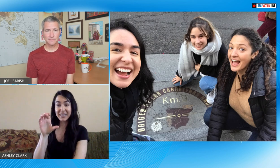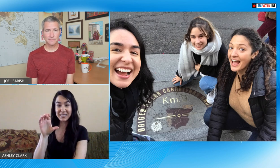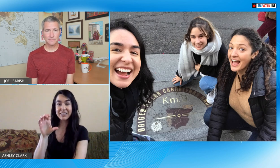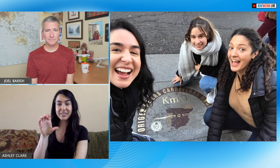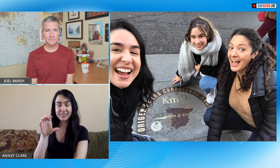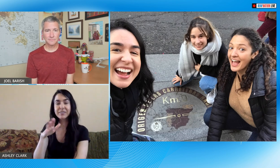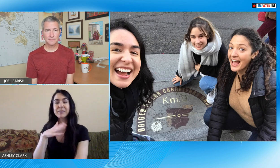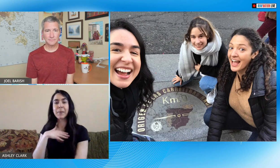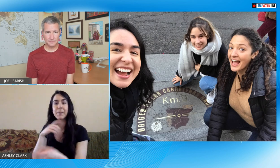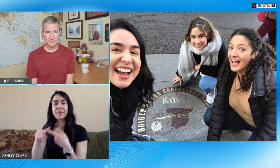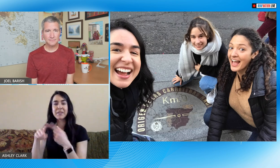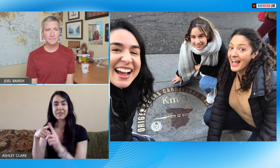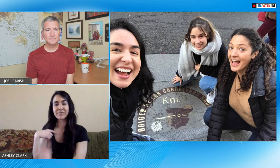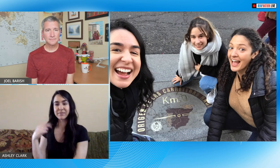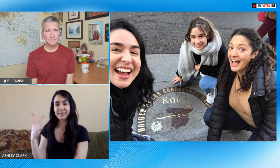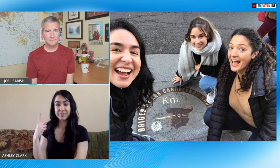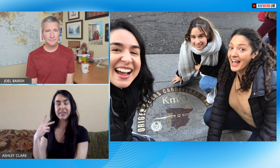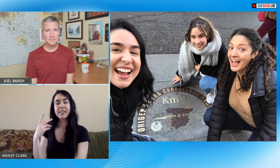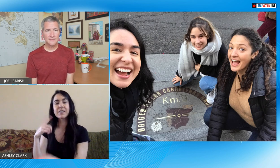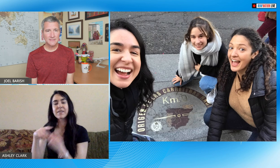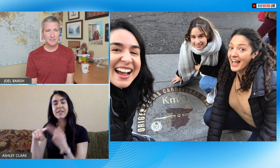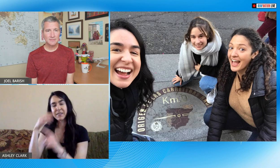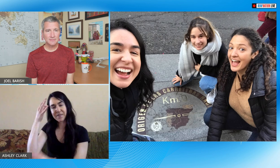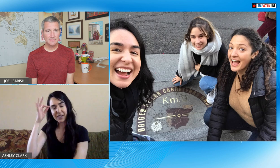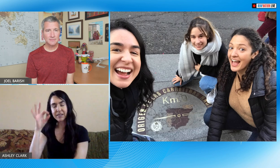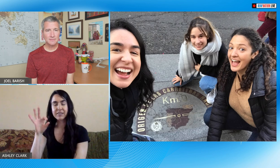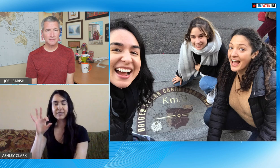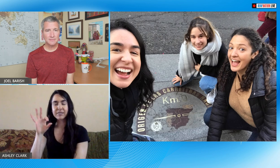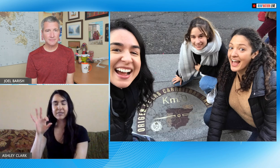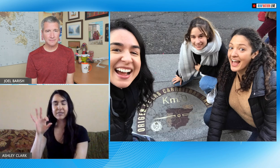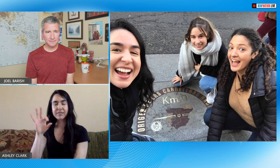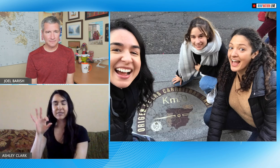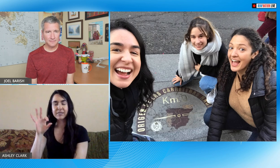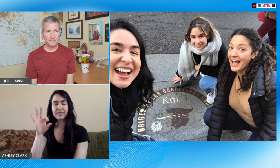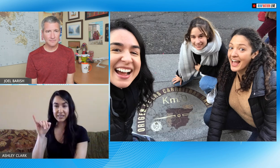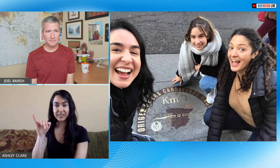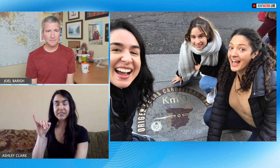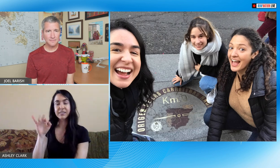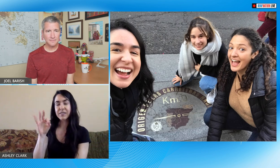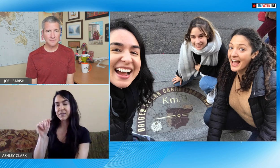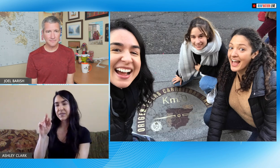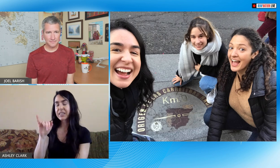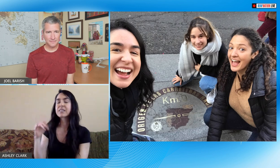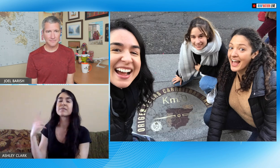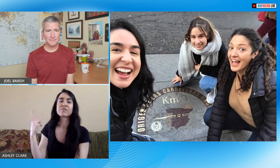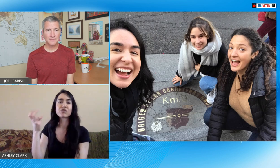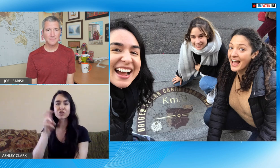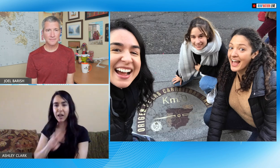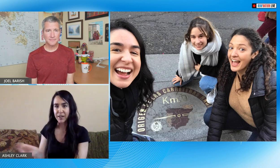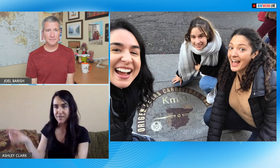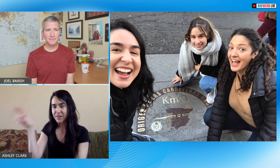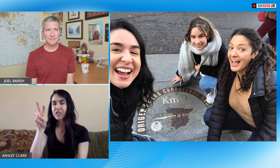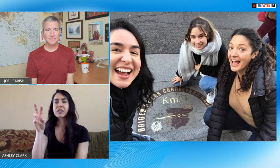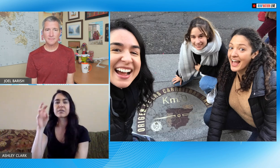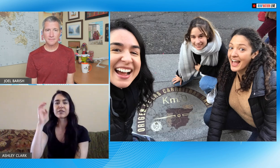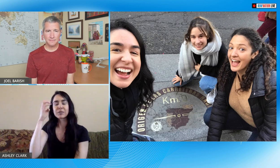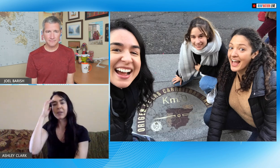was not too long ago that was back in December a friend of mine we traveled